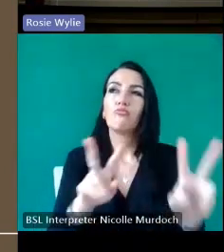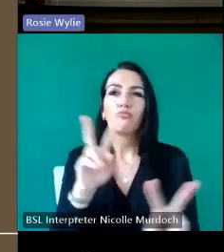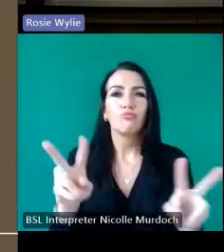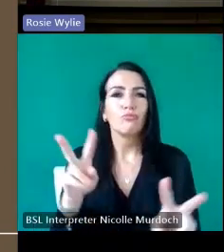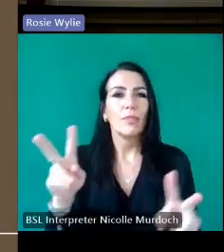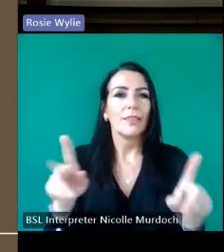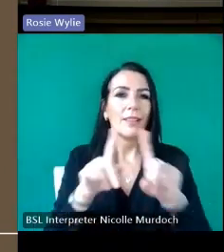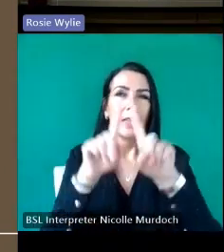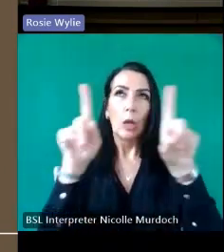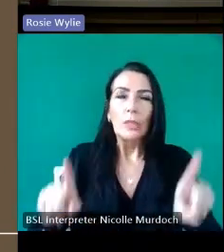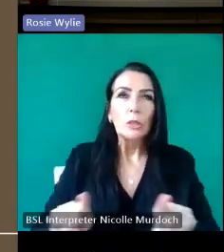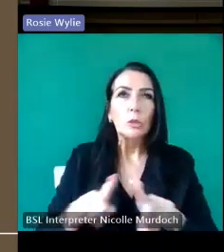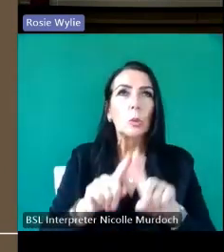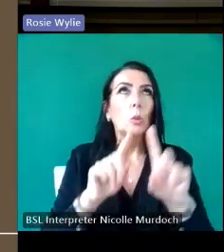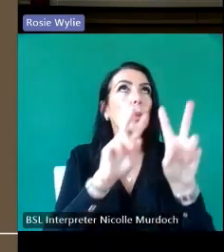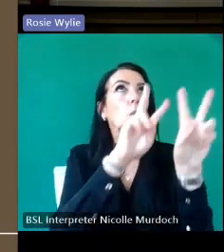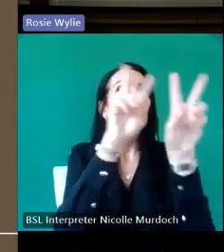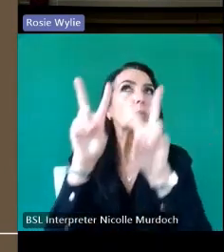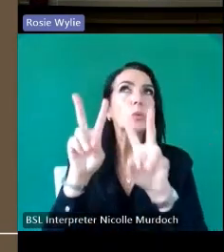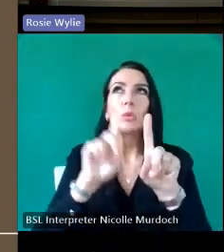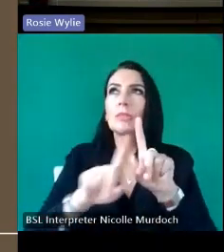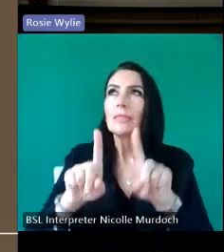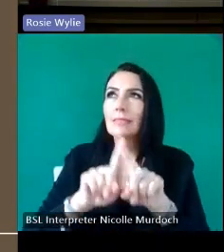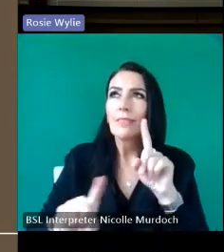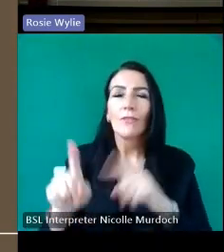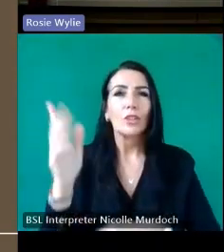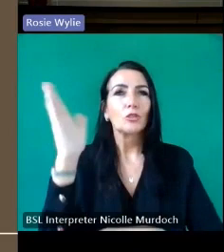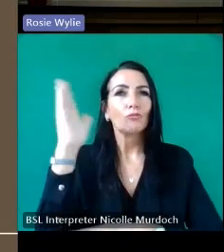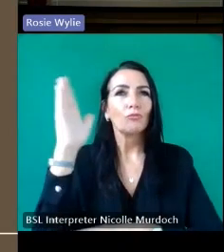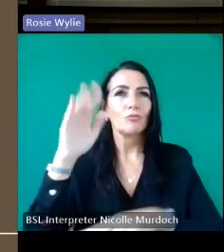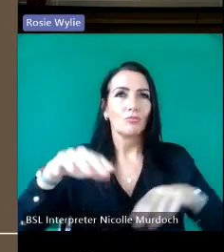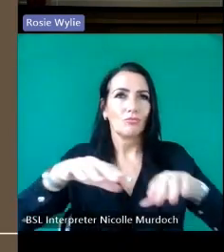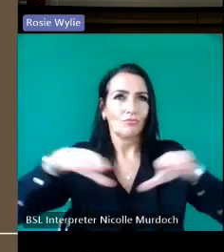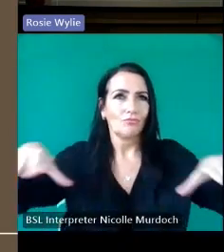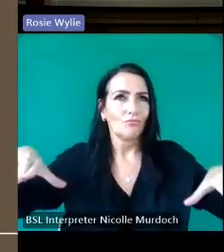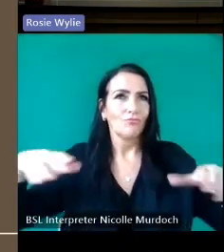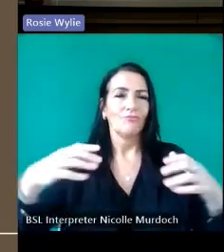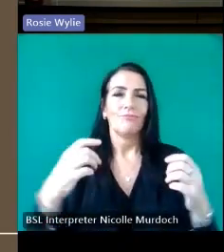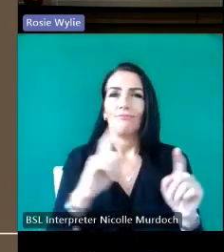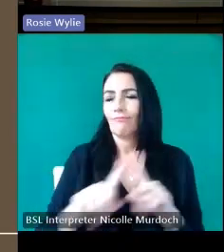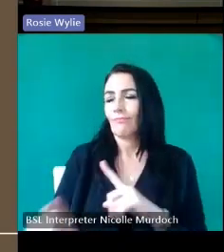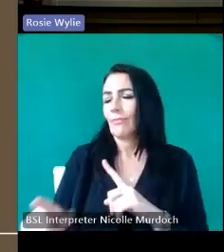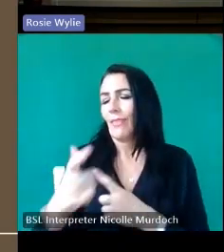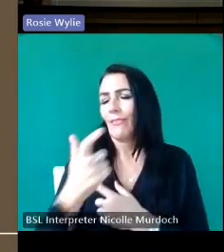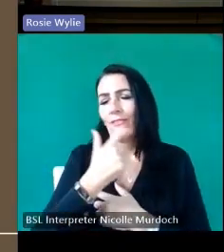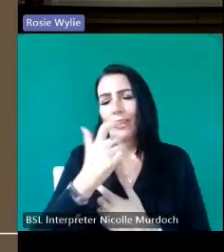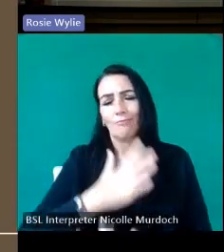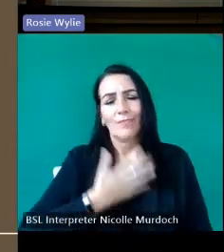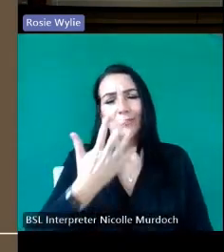textiles the fonts the pulpits is is just great fun great fun and as a retired Library owners as